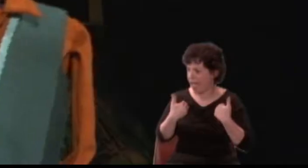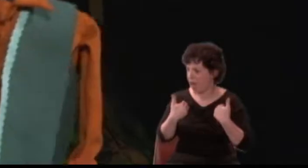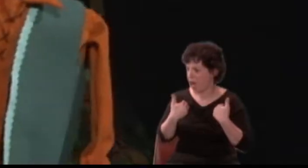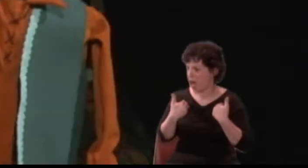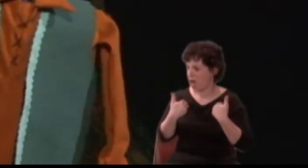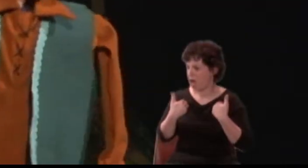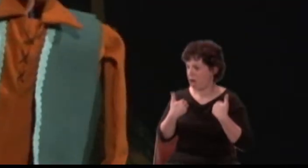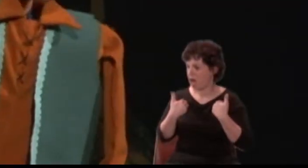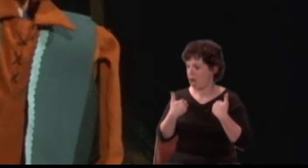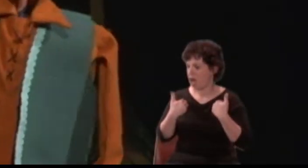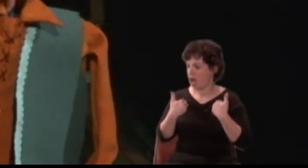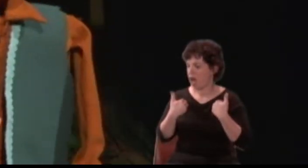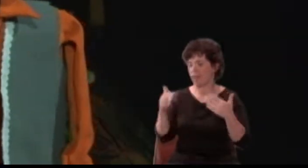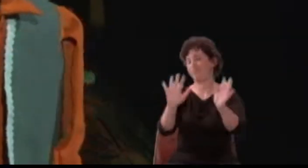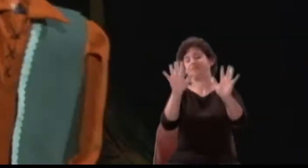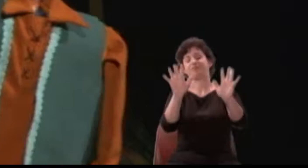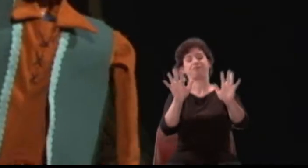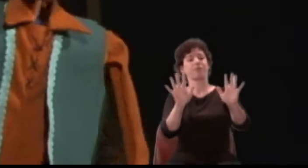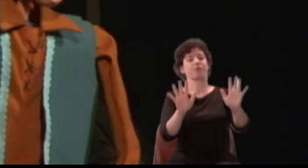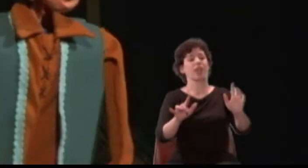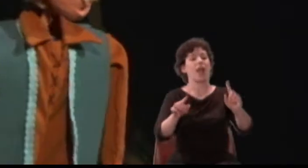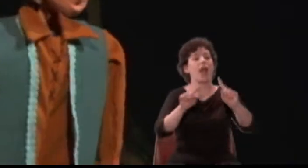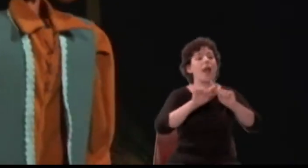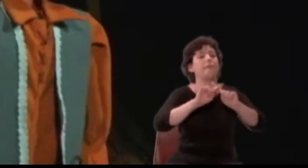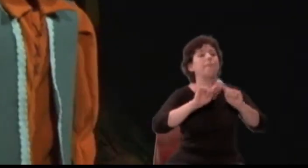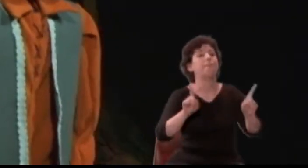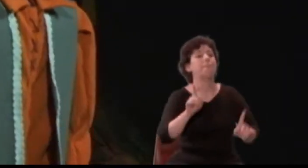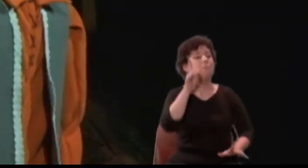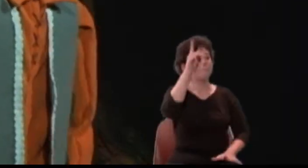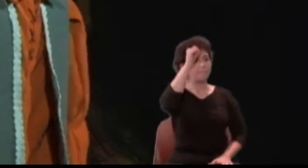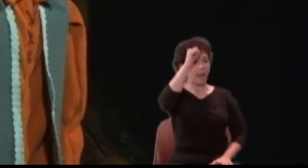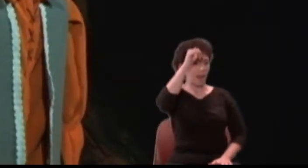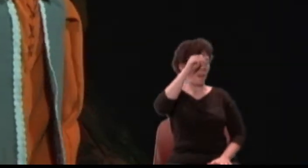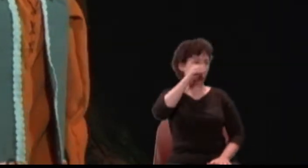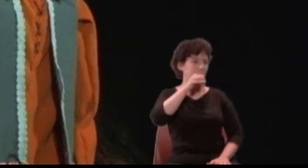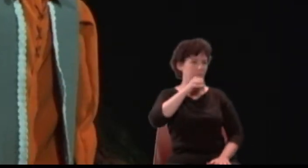but man is but a patched fool, if he will offer to say what methought I had.